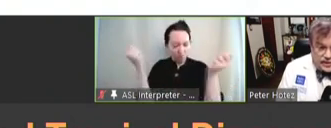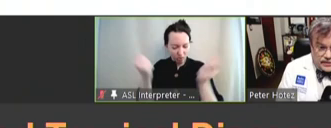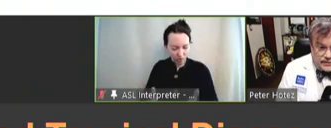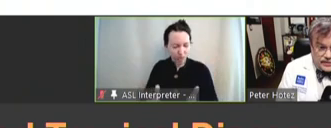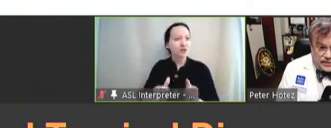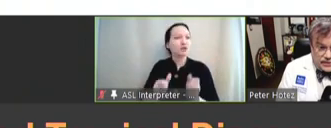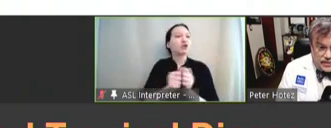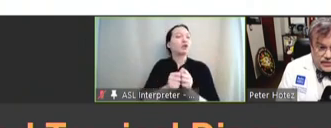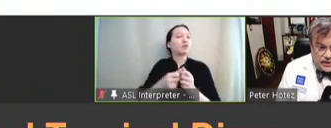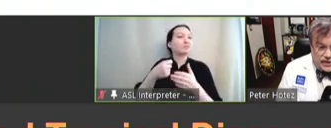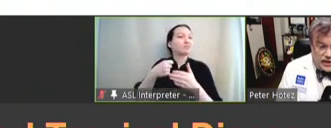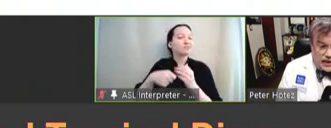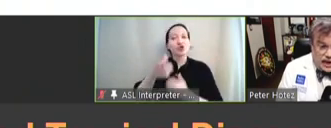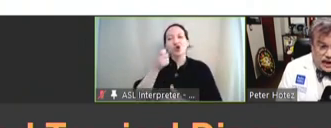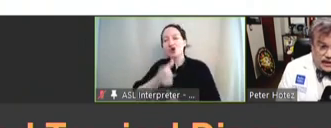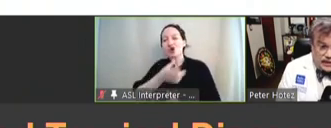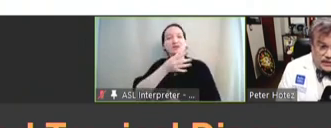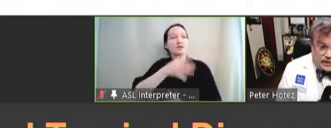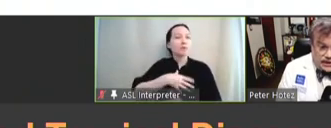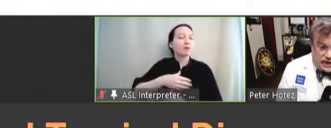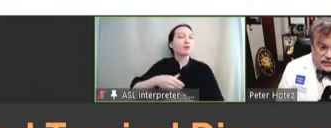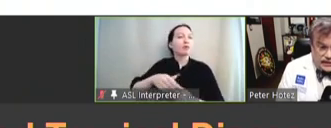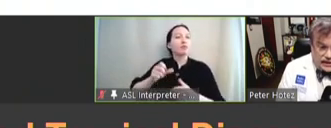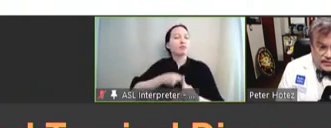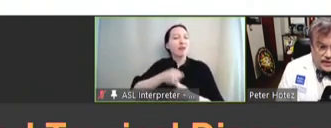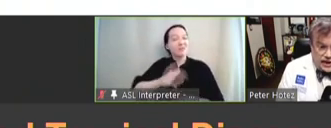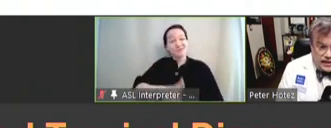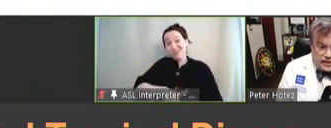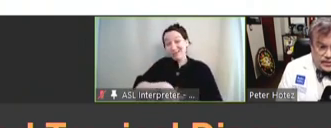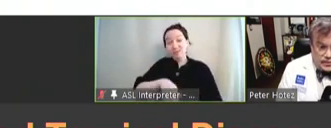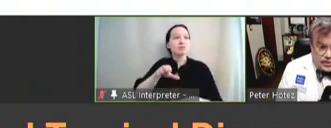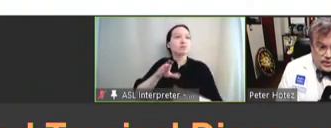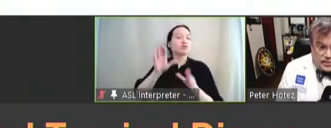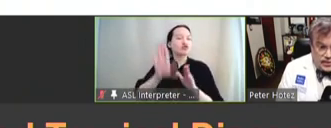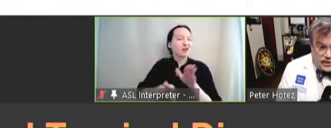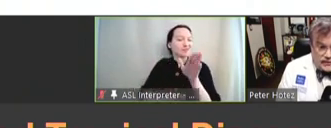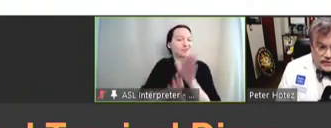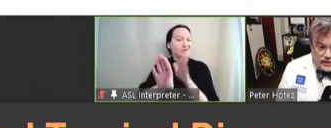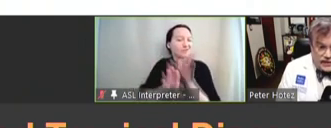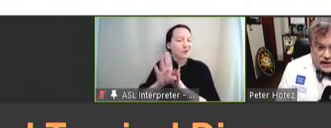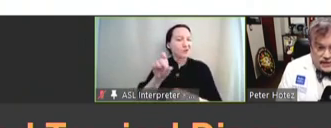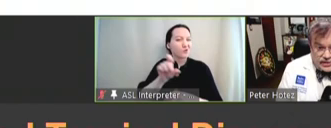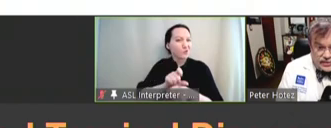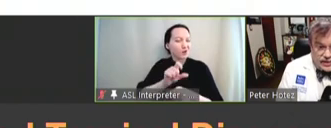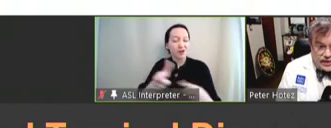health of girls and women, on child development and worker productivity, and consequently